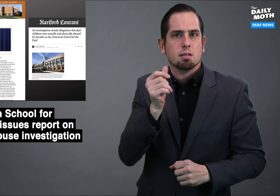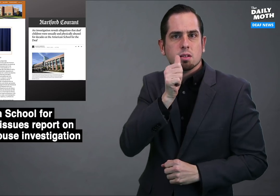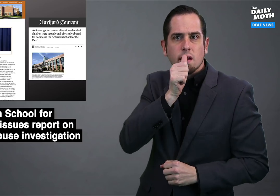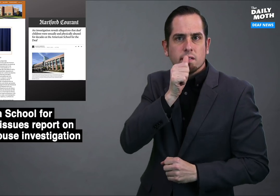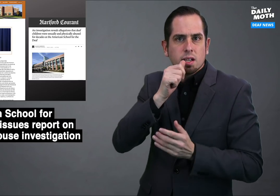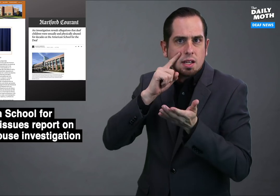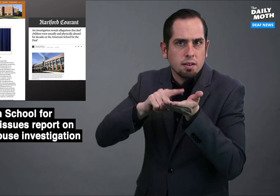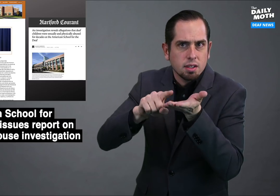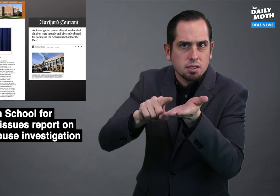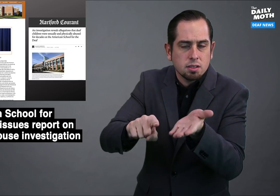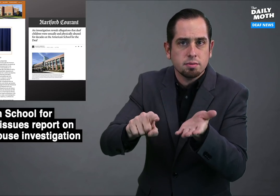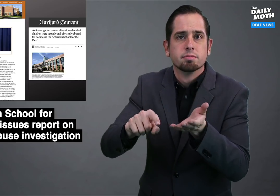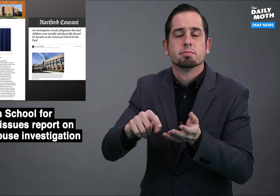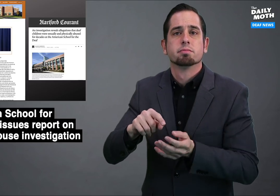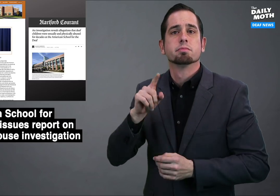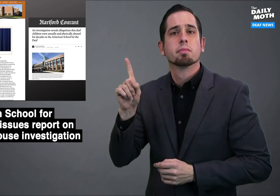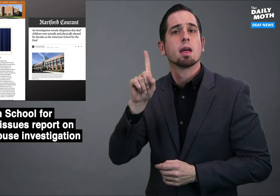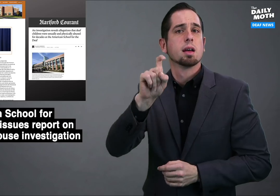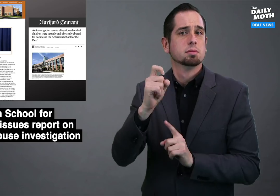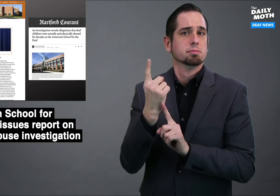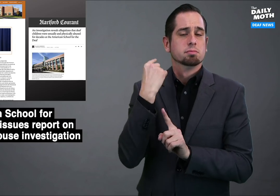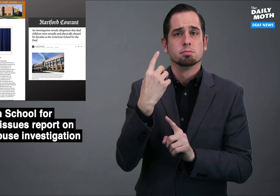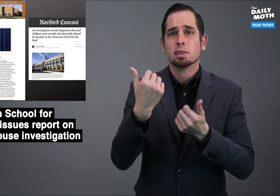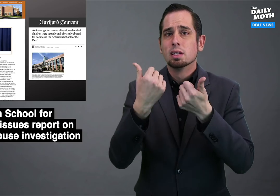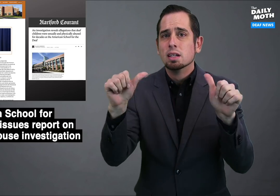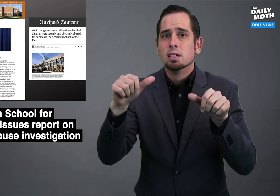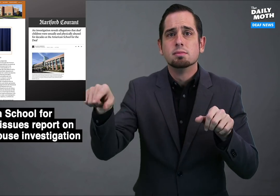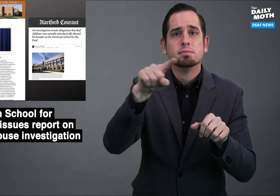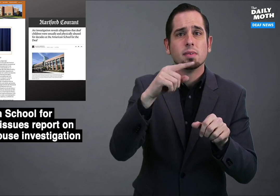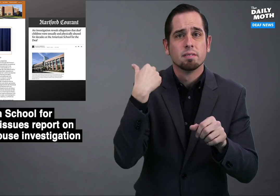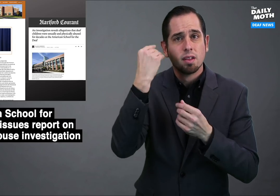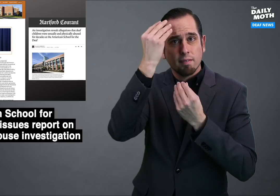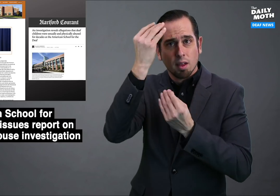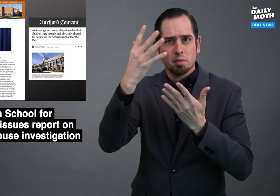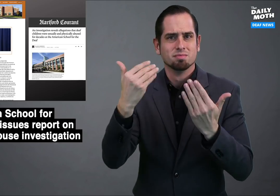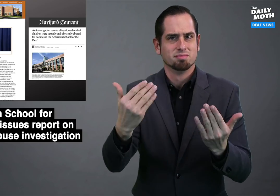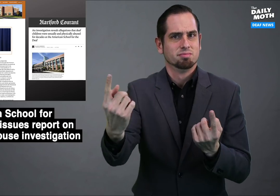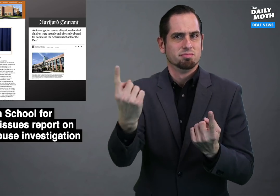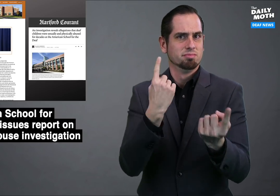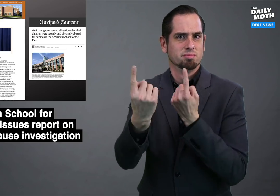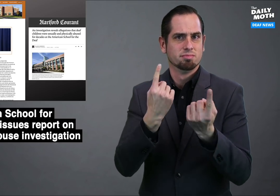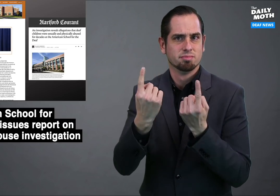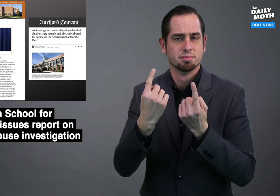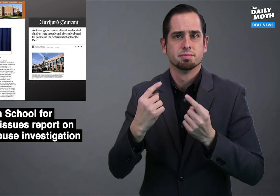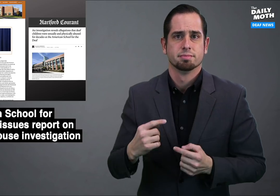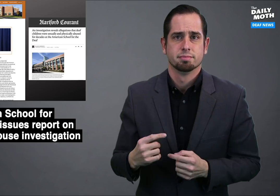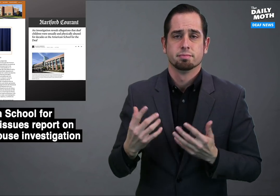confidential investigation and asked anyone with information to come forward.